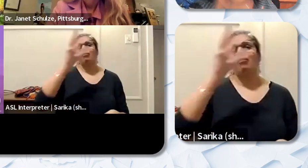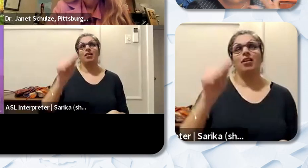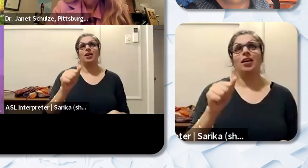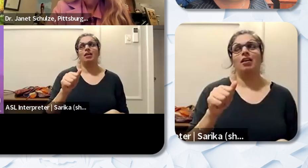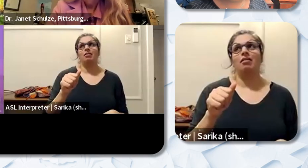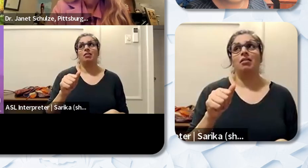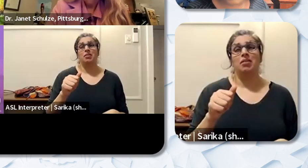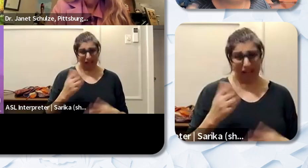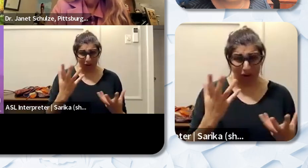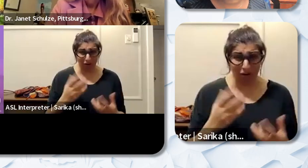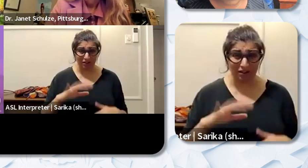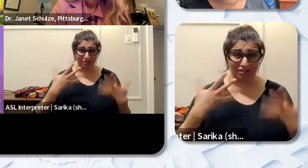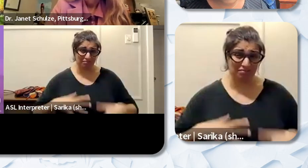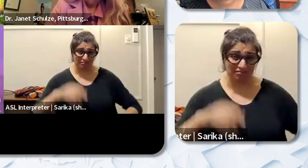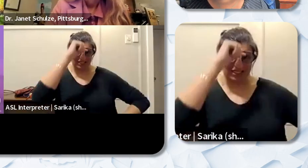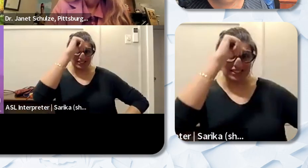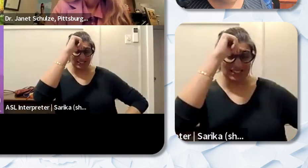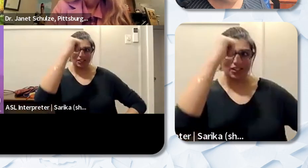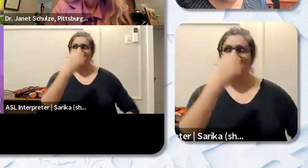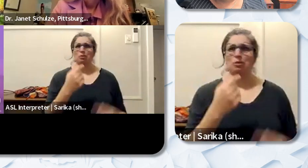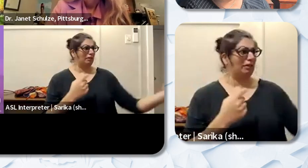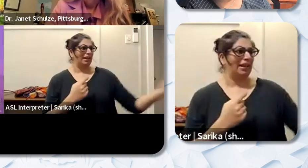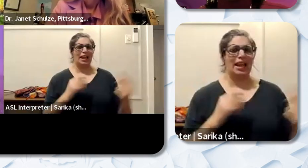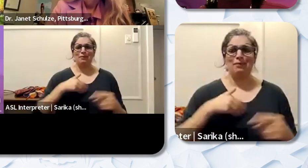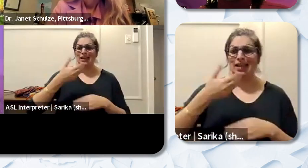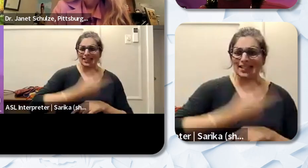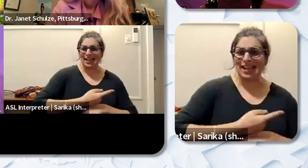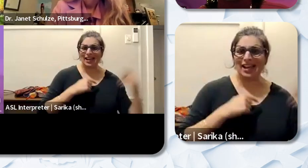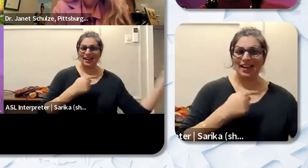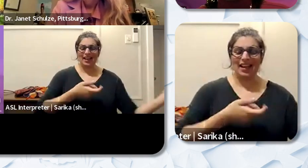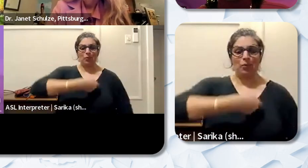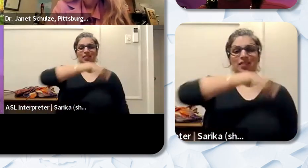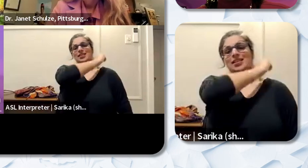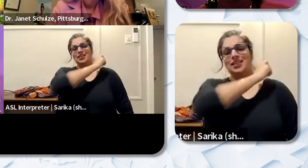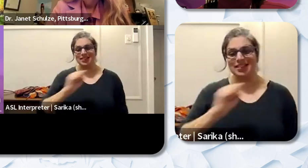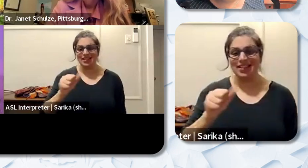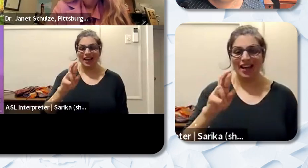are some of the things they were able to relate. And and it was a very high performing school and